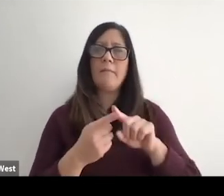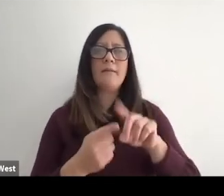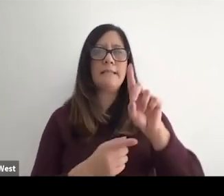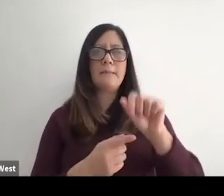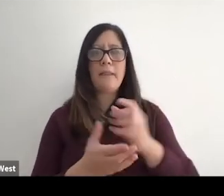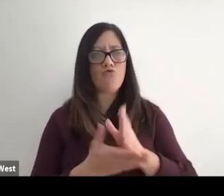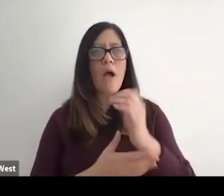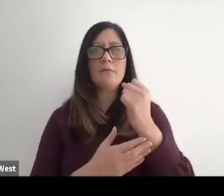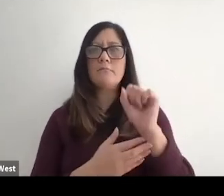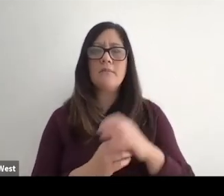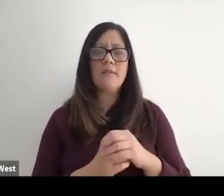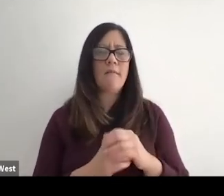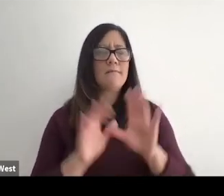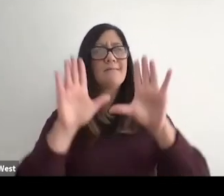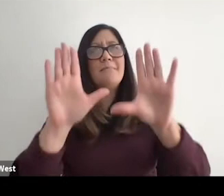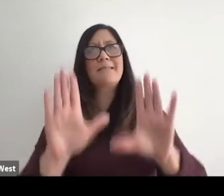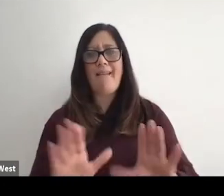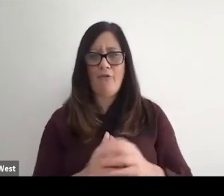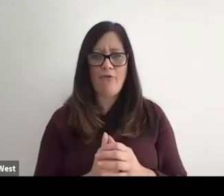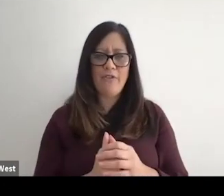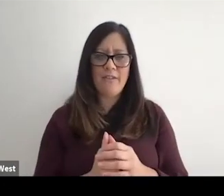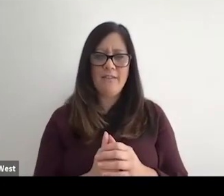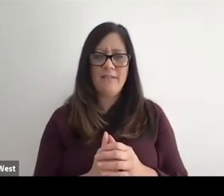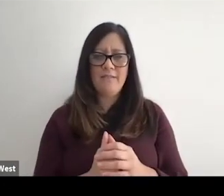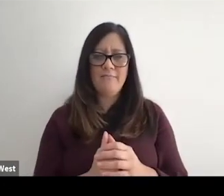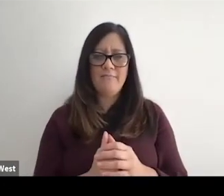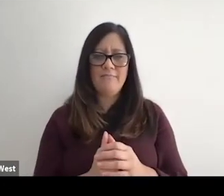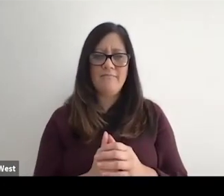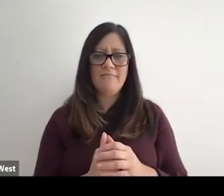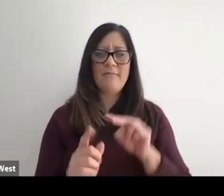and the disability rights movement. She is spectacular. Like I said,